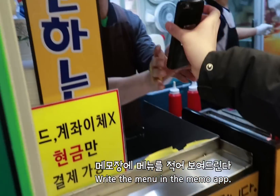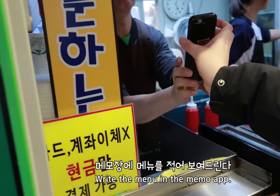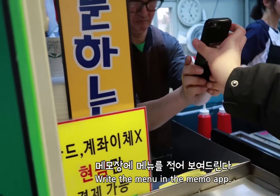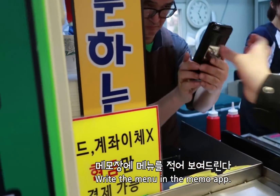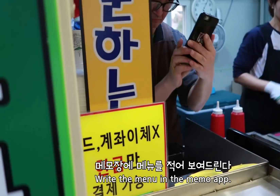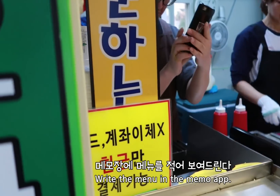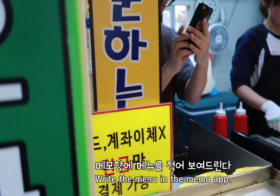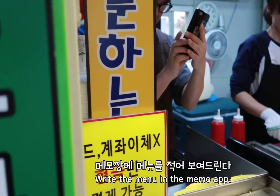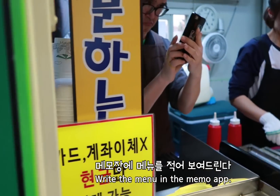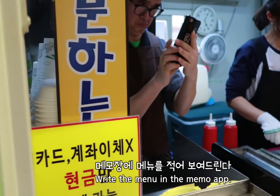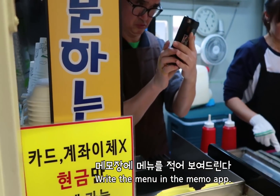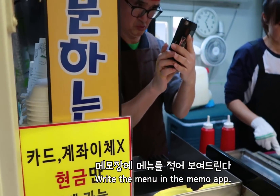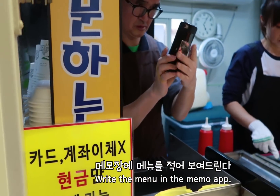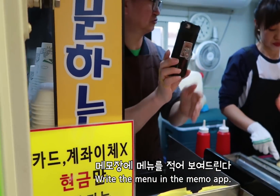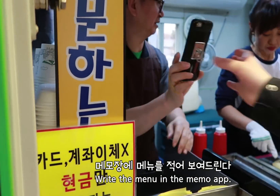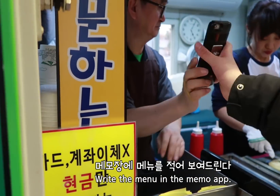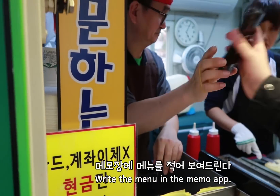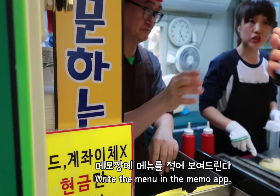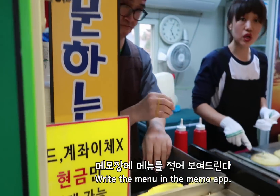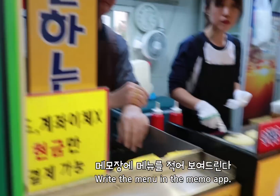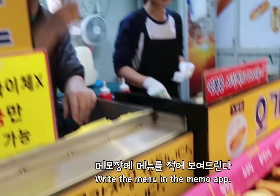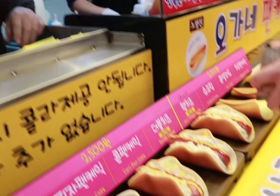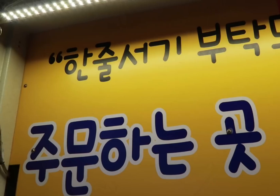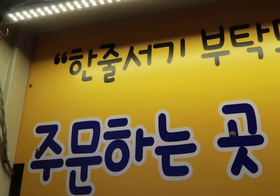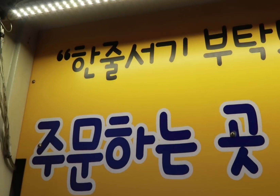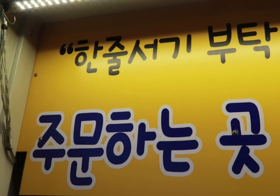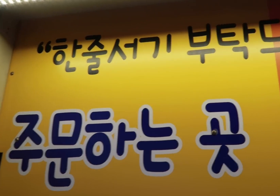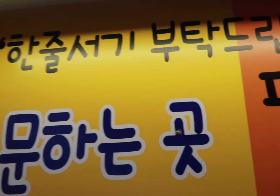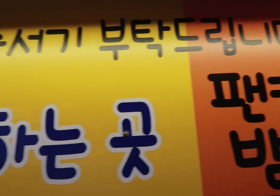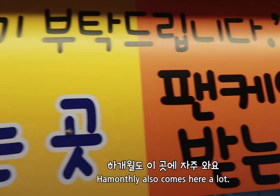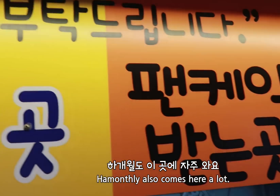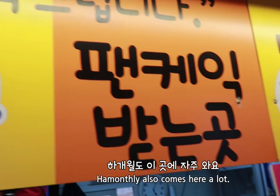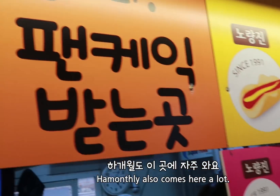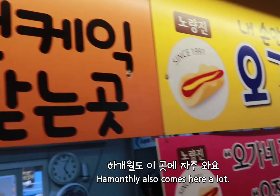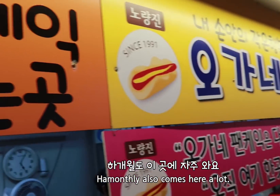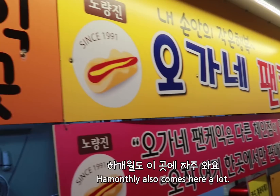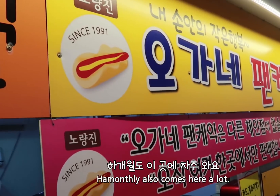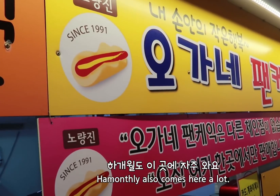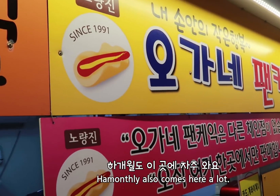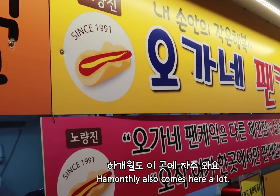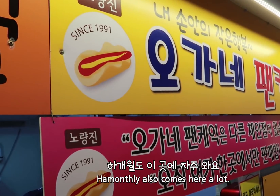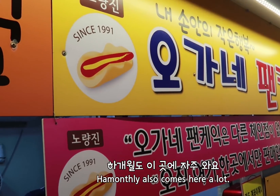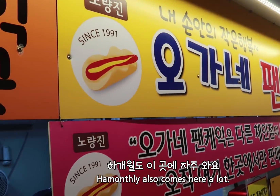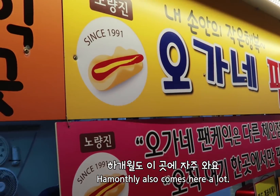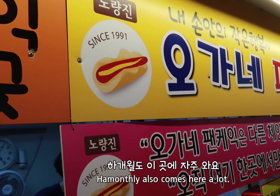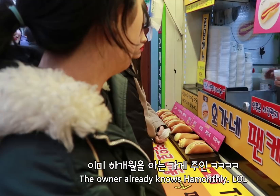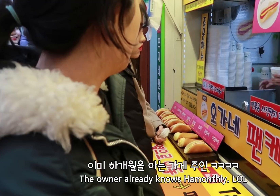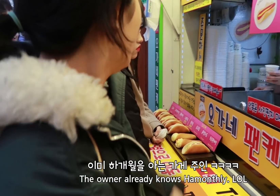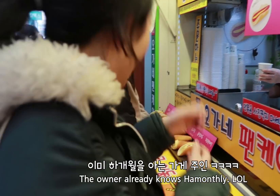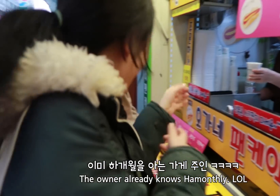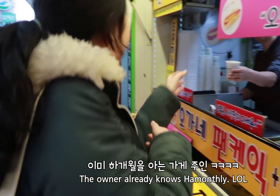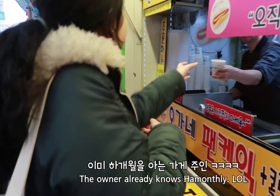Write the menu in the memo app. I got a coke! Hamonthly also comes here a lot.